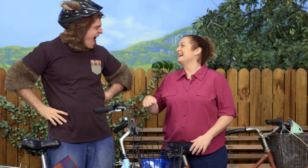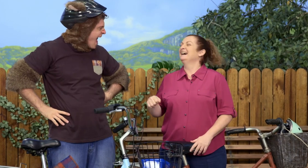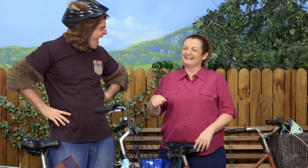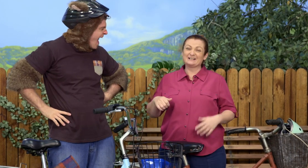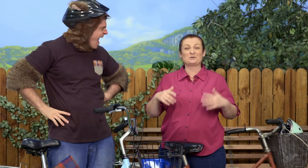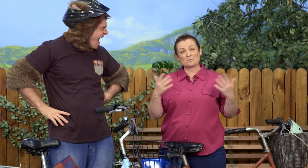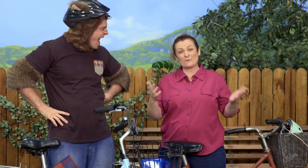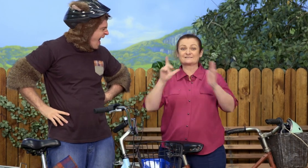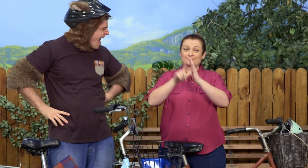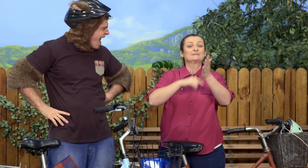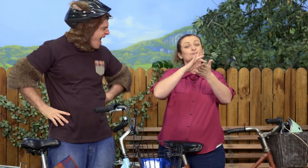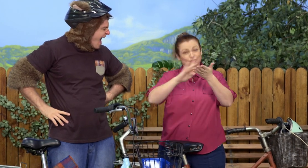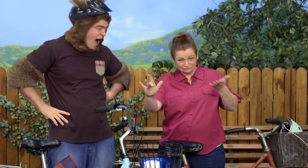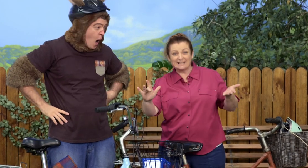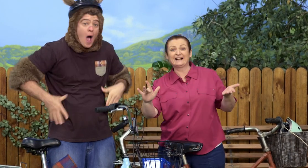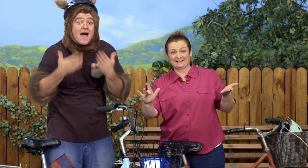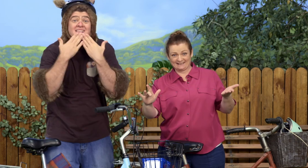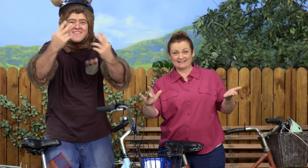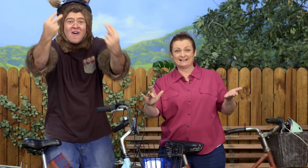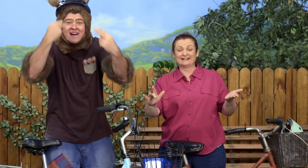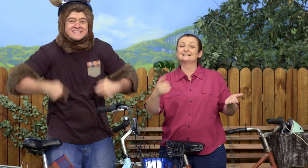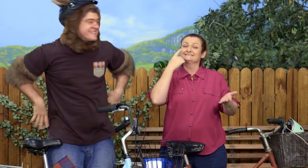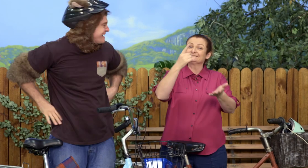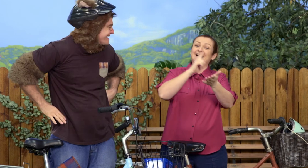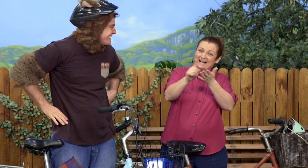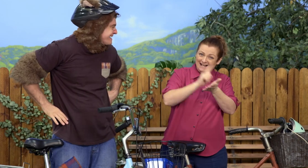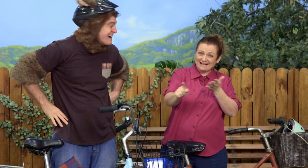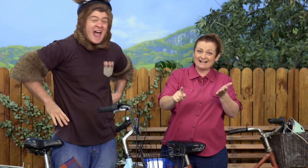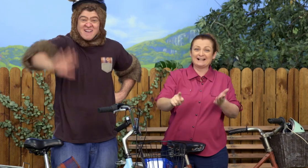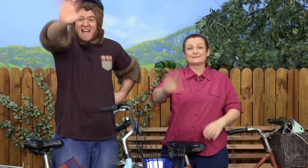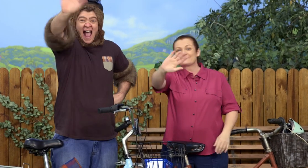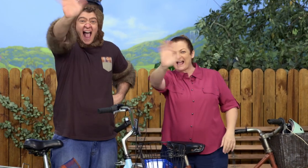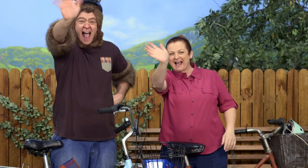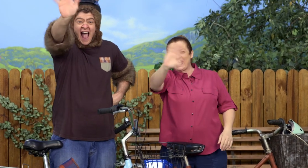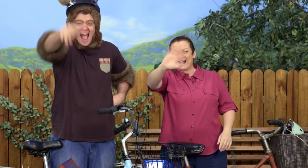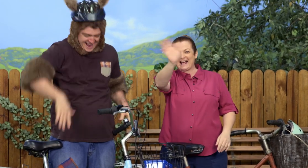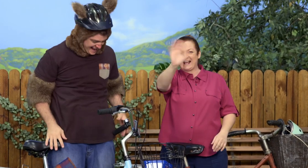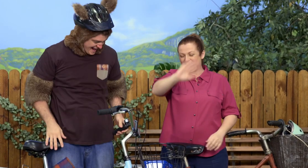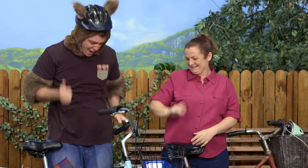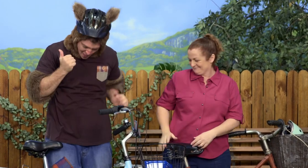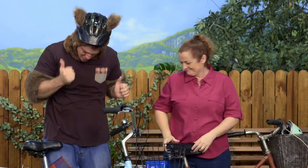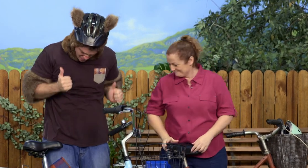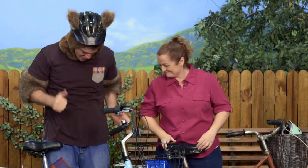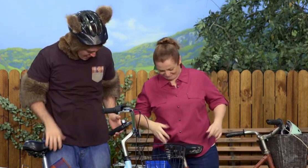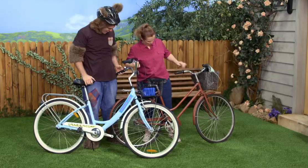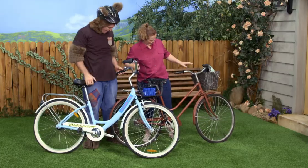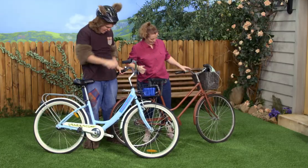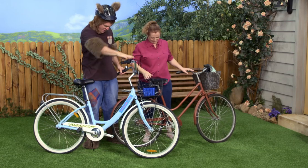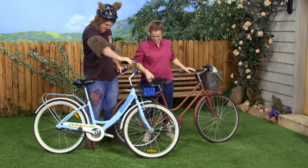Yes, that's right! Well, our time is up. Thanks for watching! See you next time. Bye! Bye! Great!